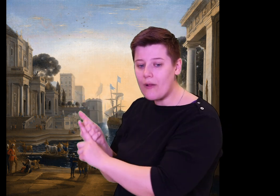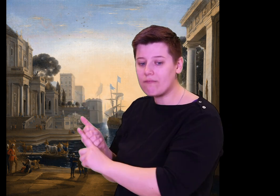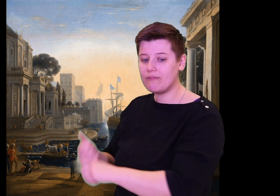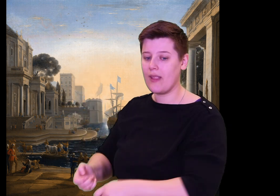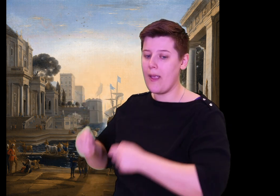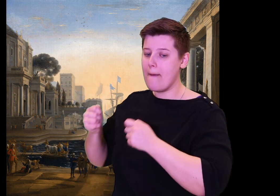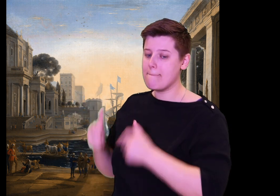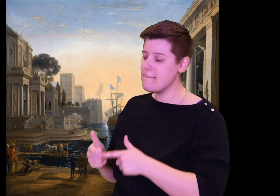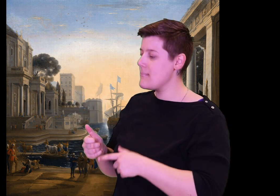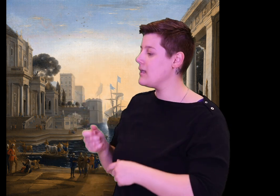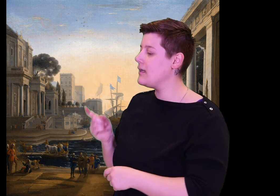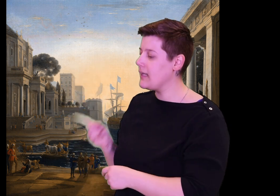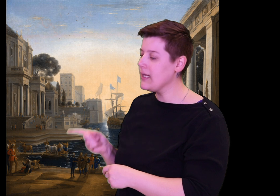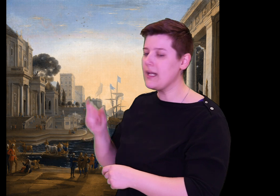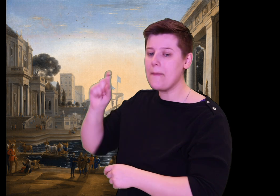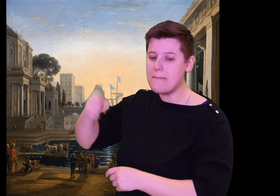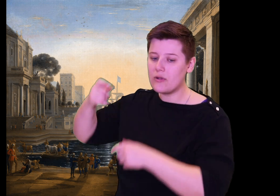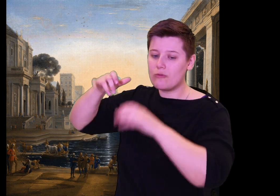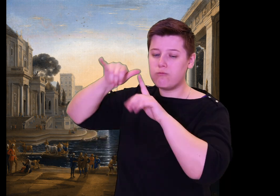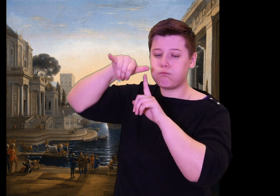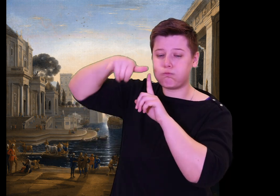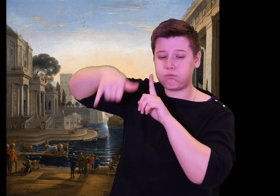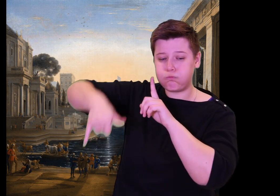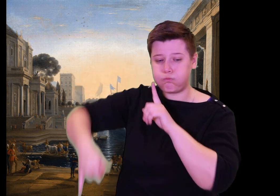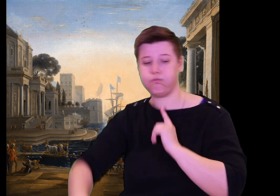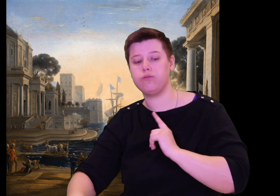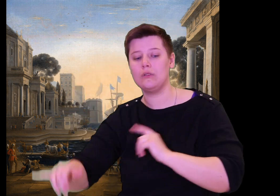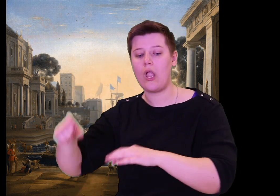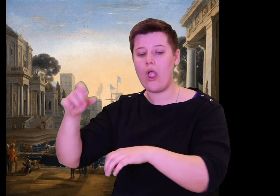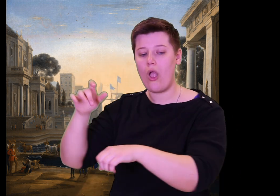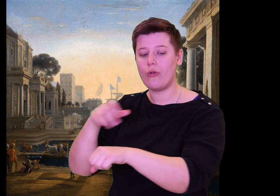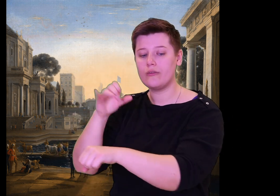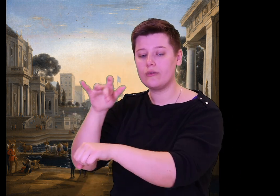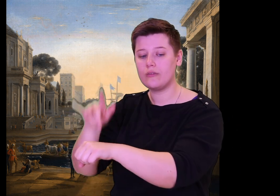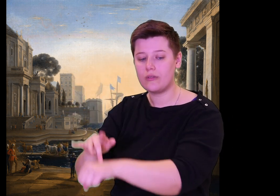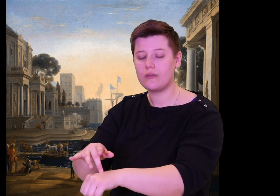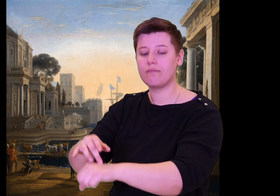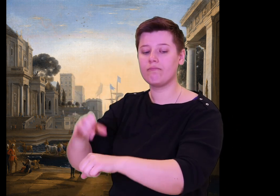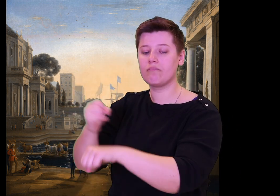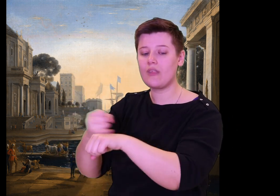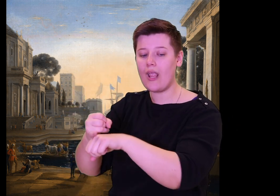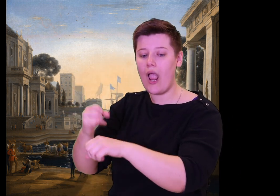she wears to travel sea and land as fast as wind.